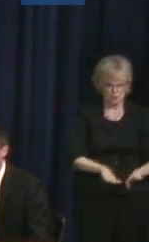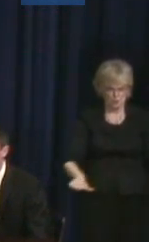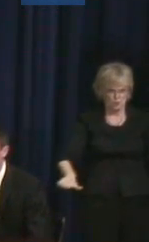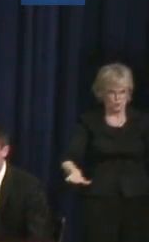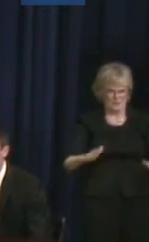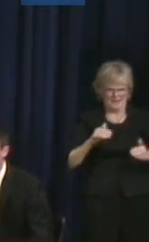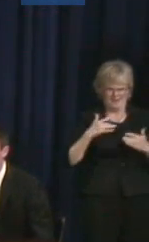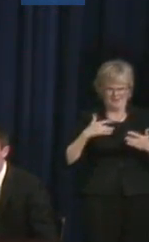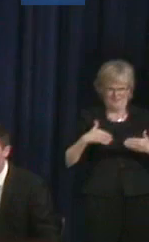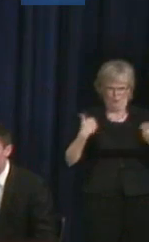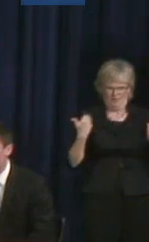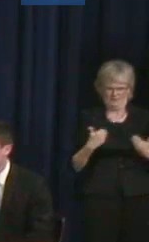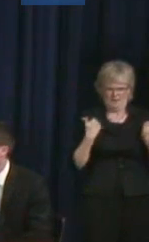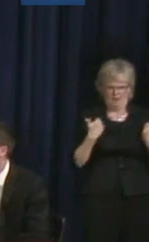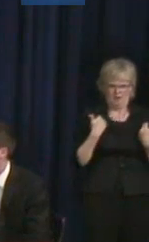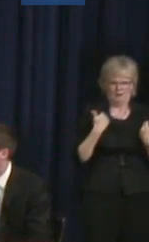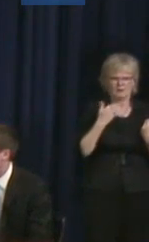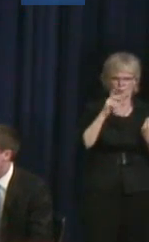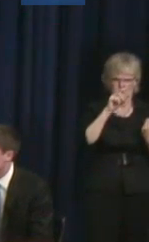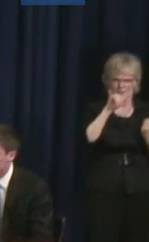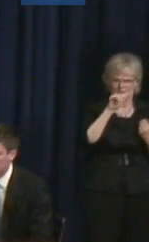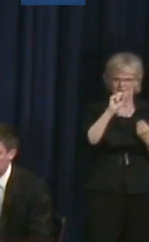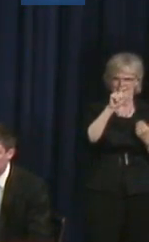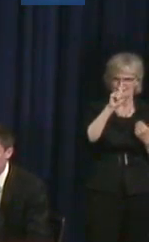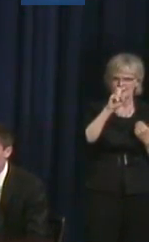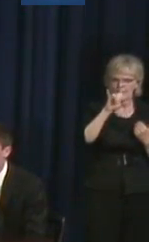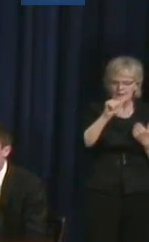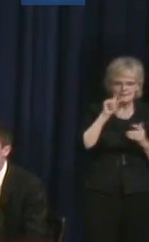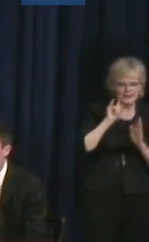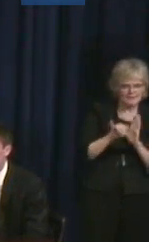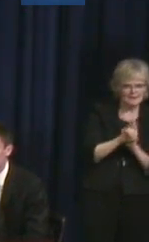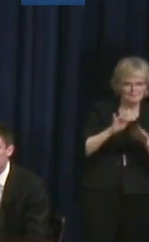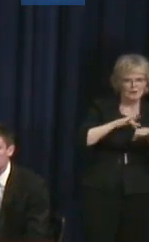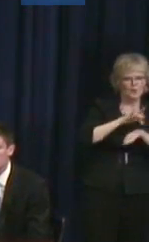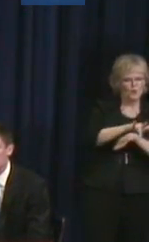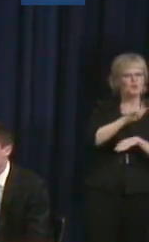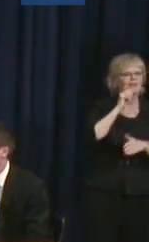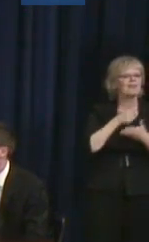So, that's really important to help overcome the obstacle of people not understanding dyslexia.